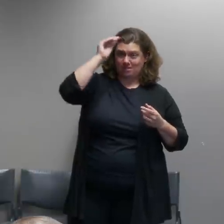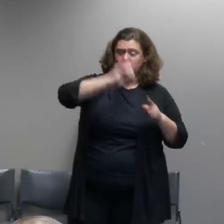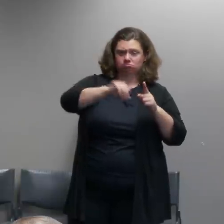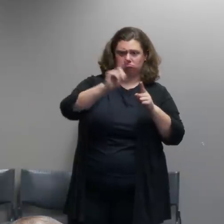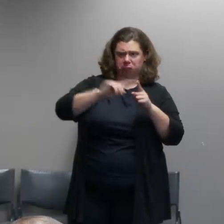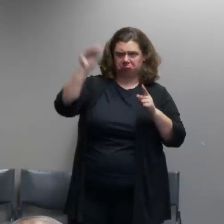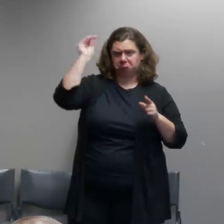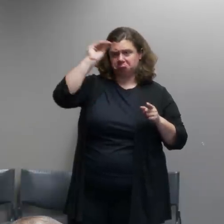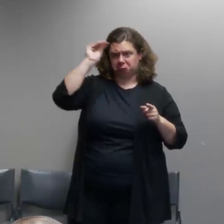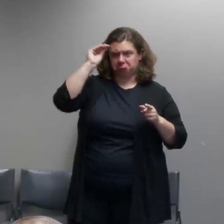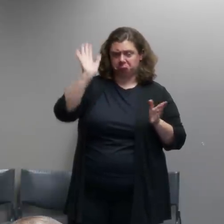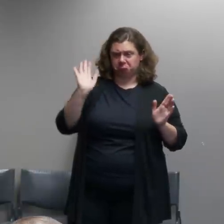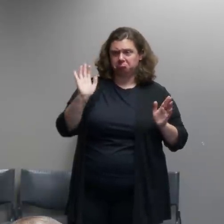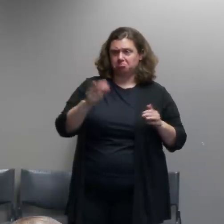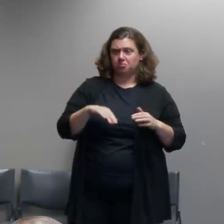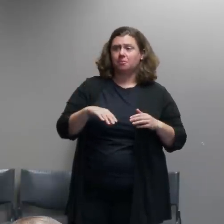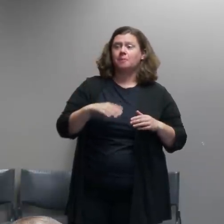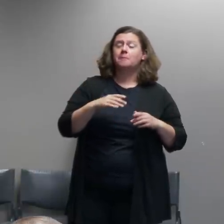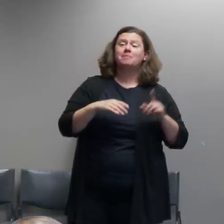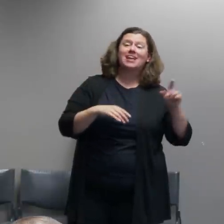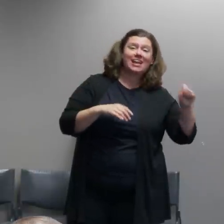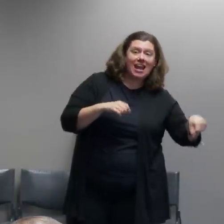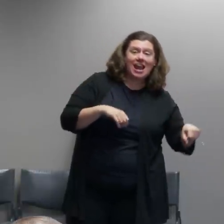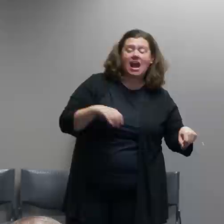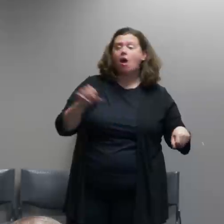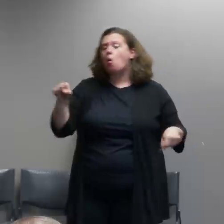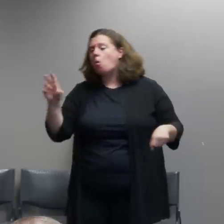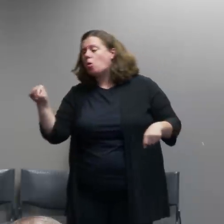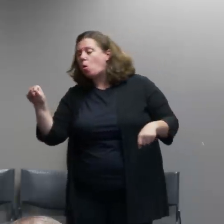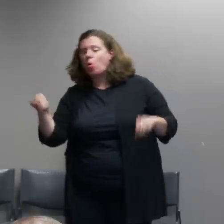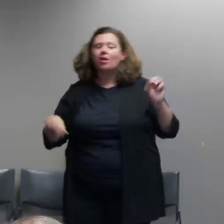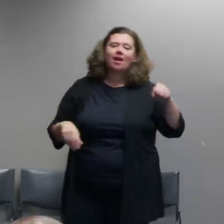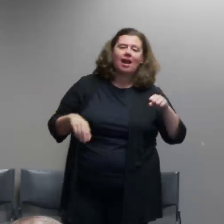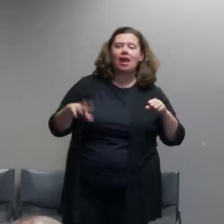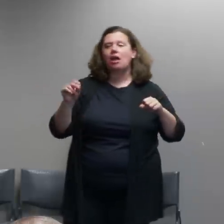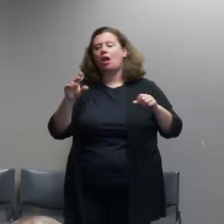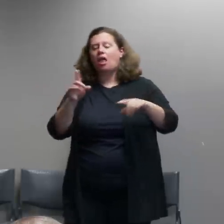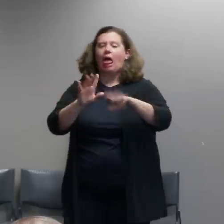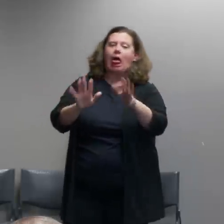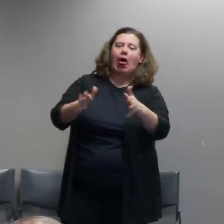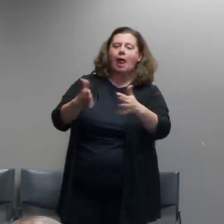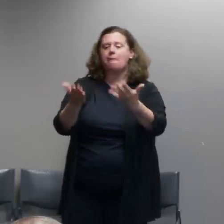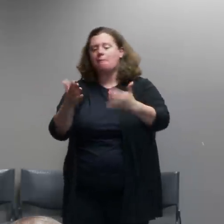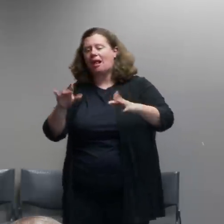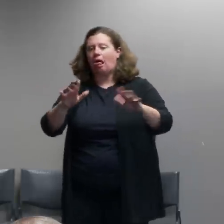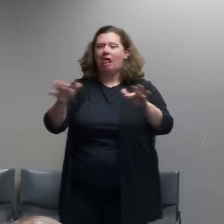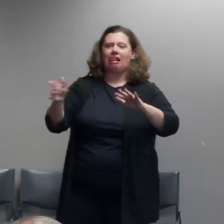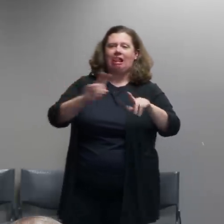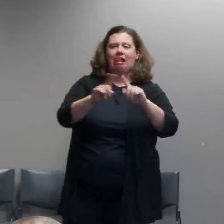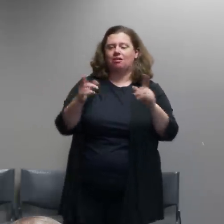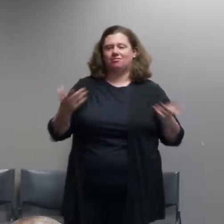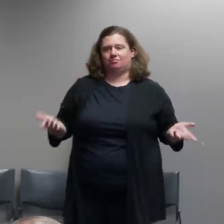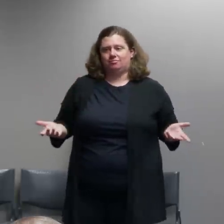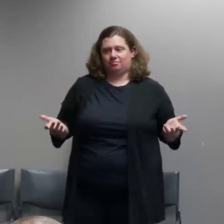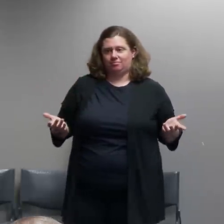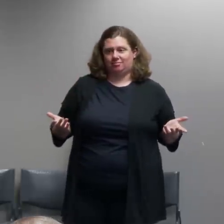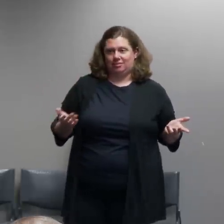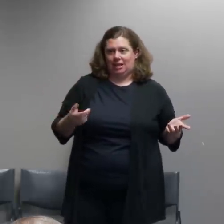one statement or another or one action or another um frankly i have tried not to focus on that and just focus on the really